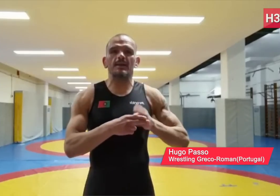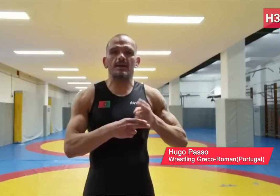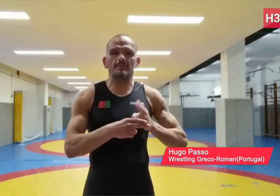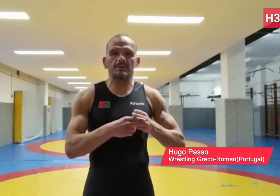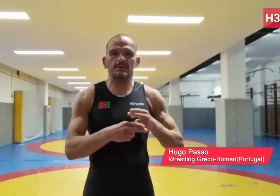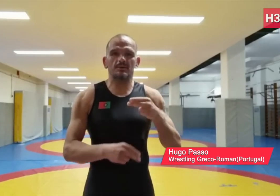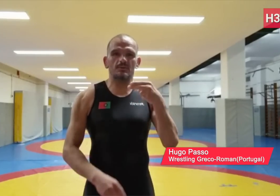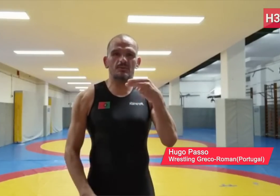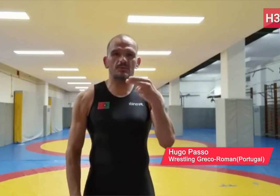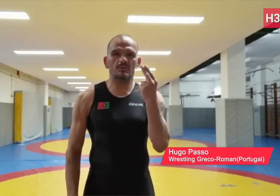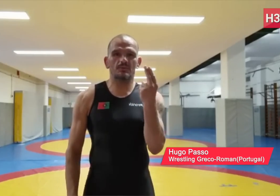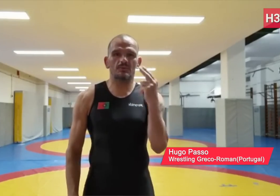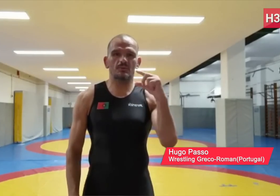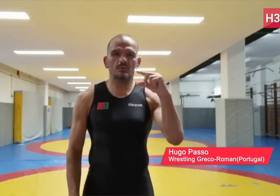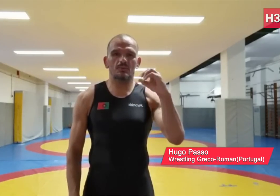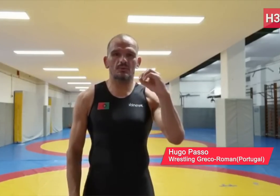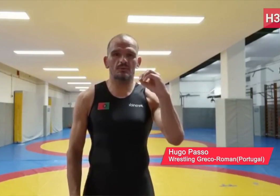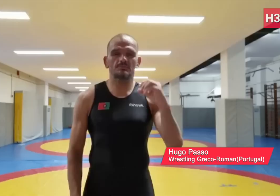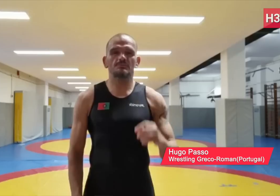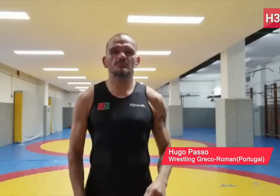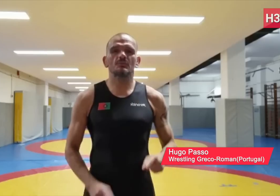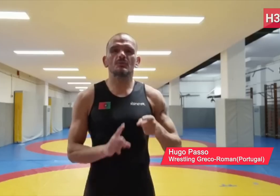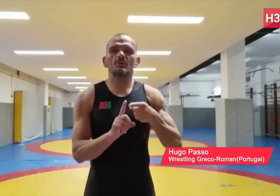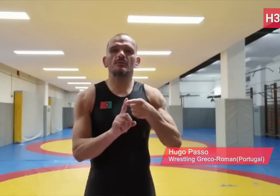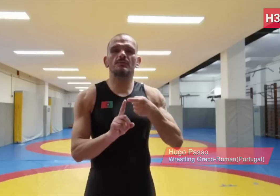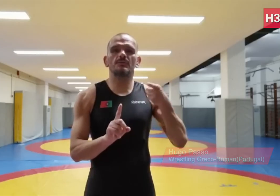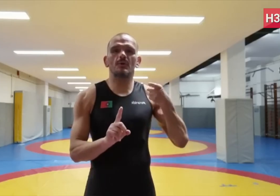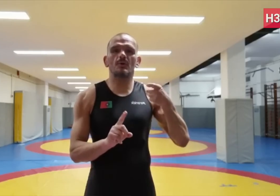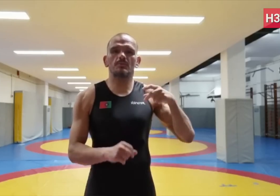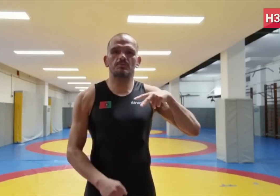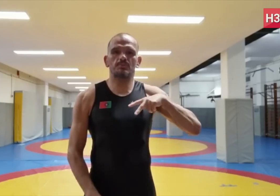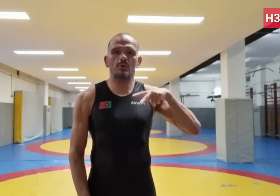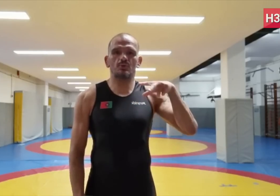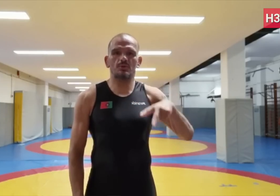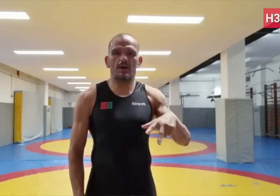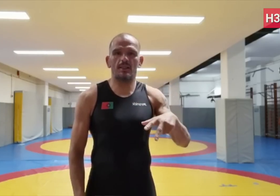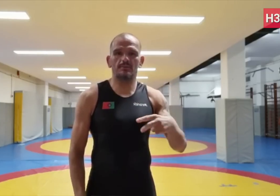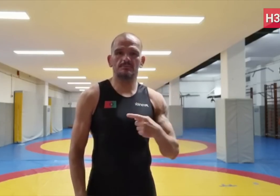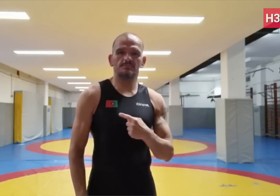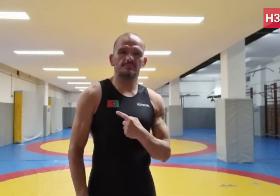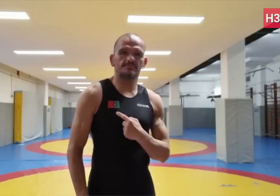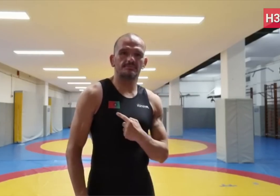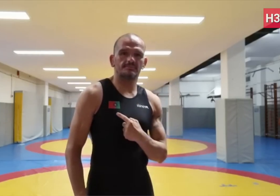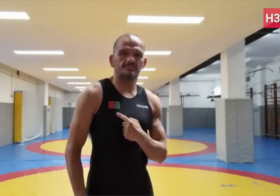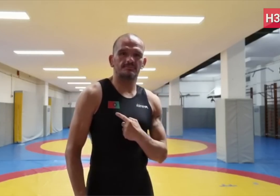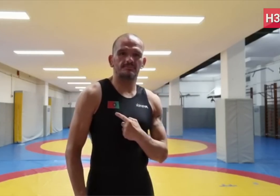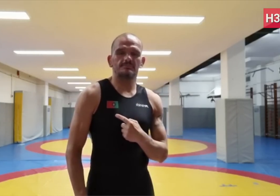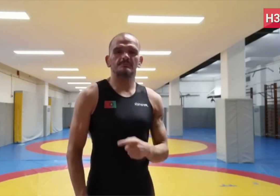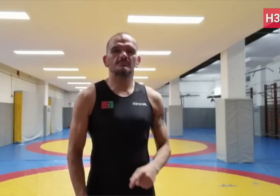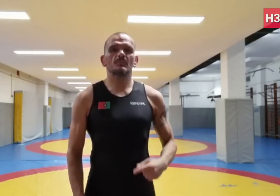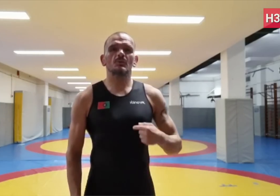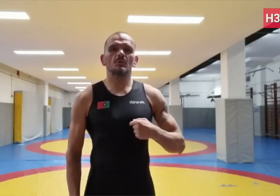My name’s Hugo, and I’m from Portugal.